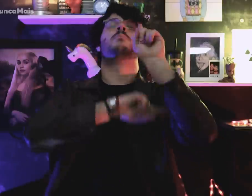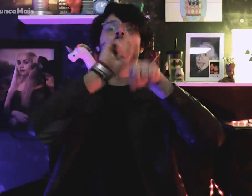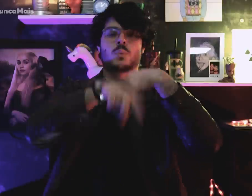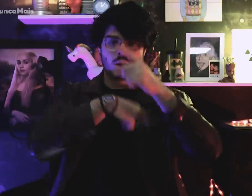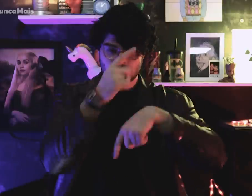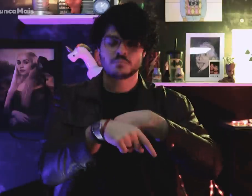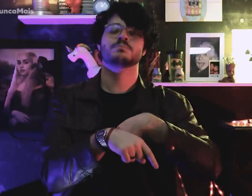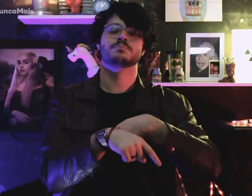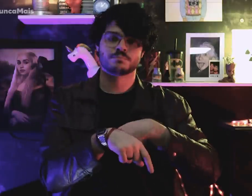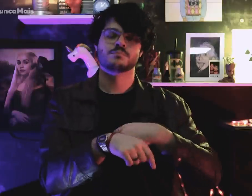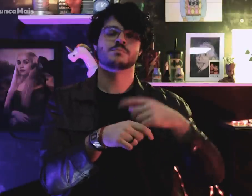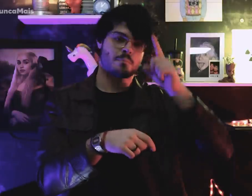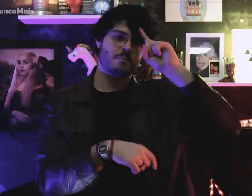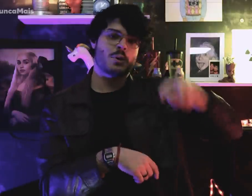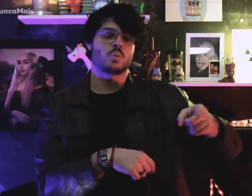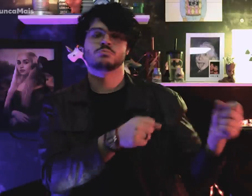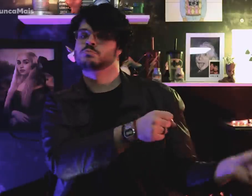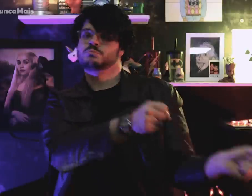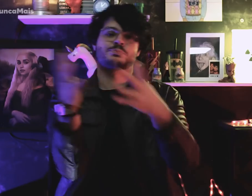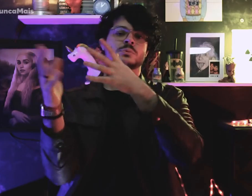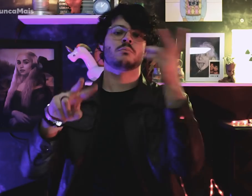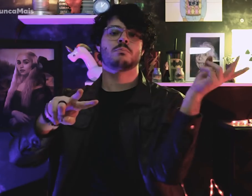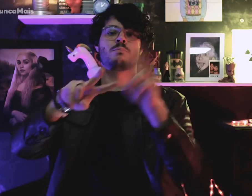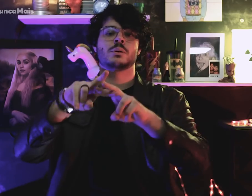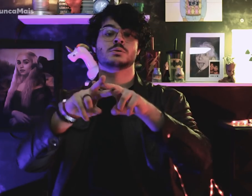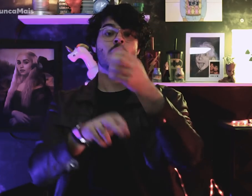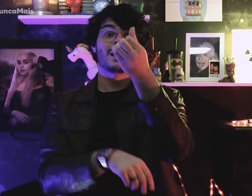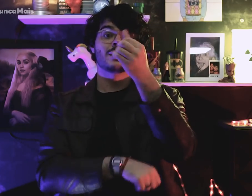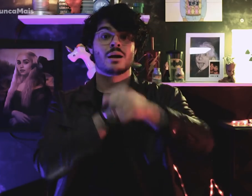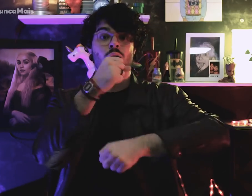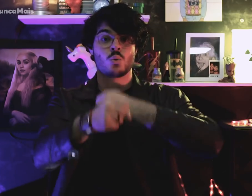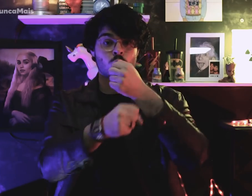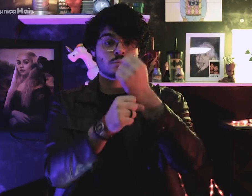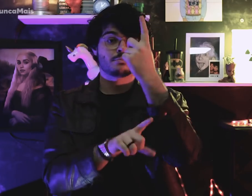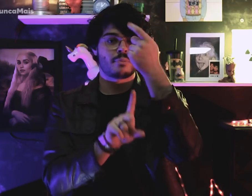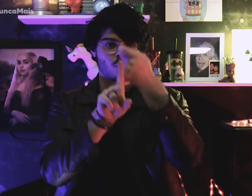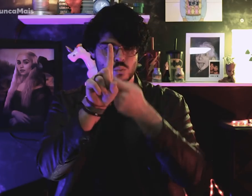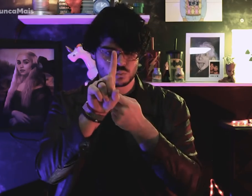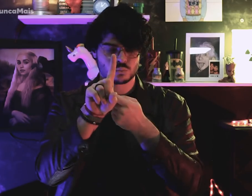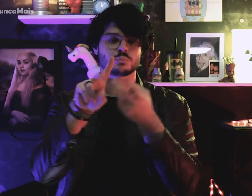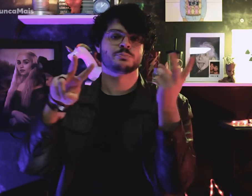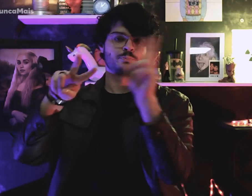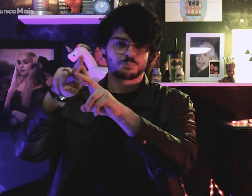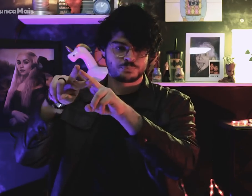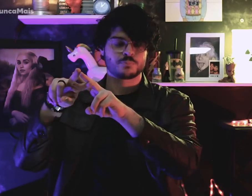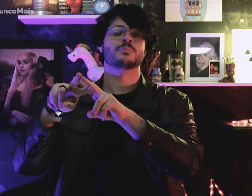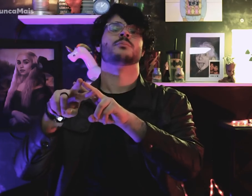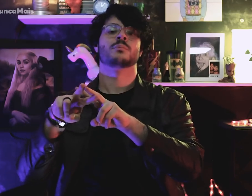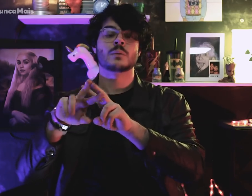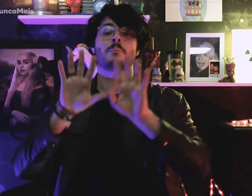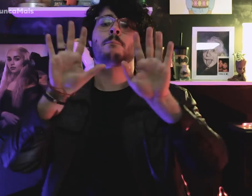Ela foi condenada a seis anos e um mês de prisão